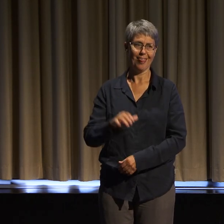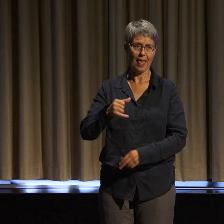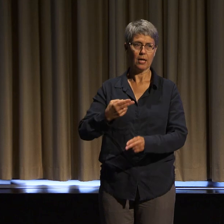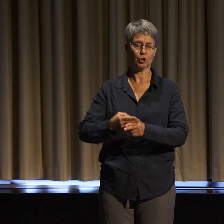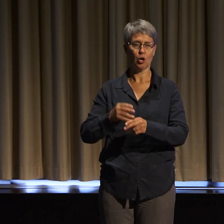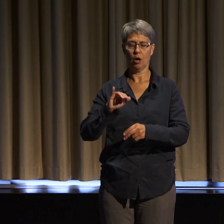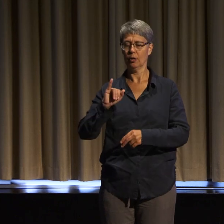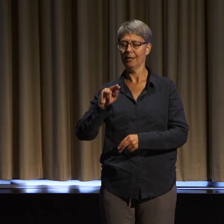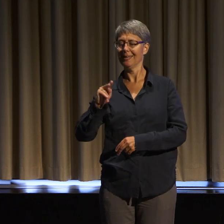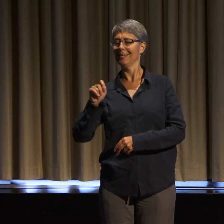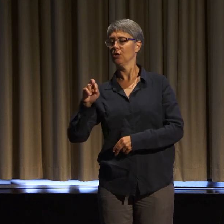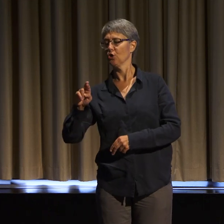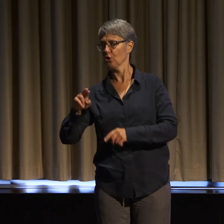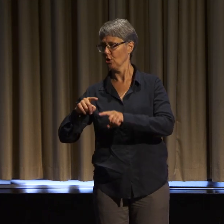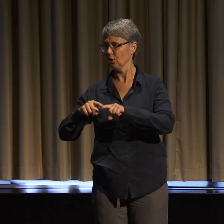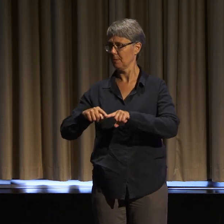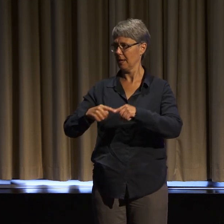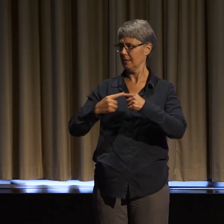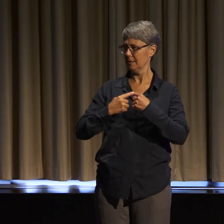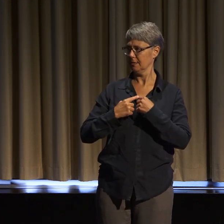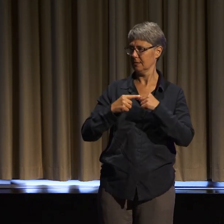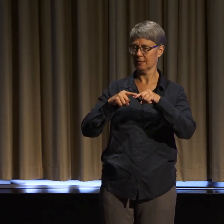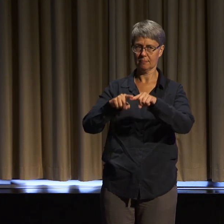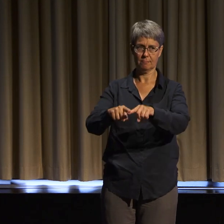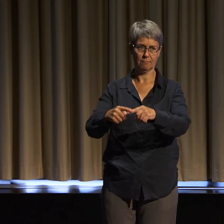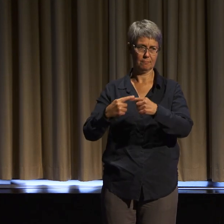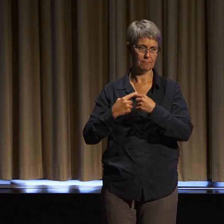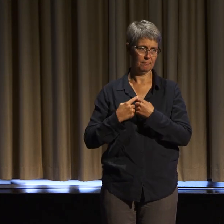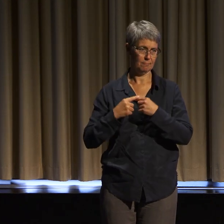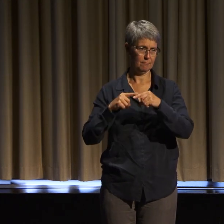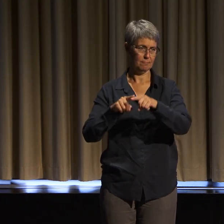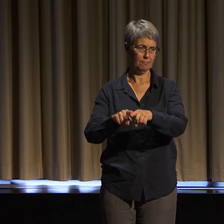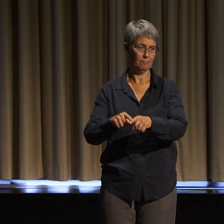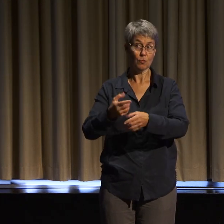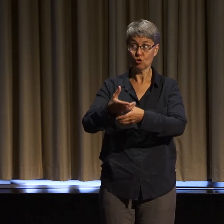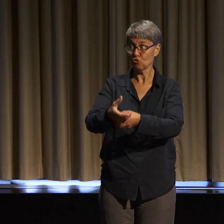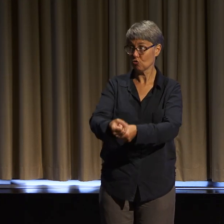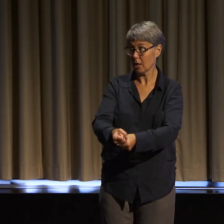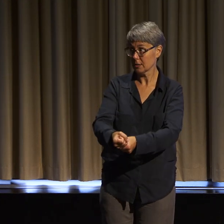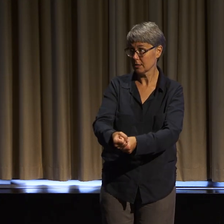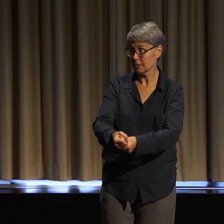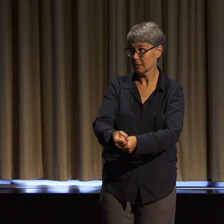this is how we practice trust and belonging and hope, all the things we long for.